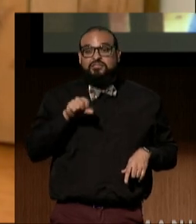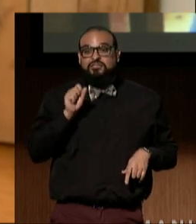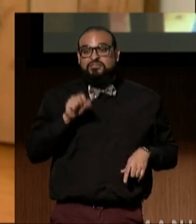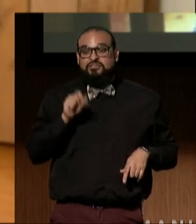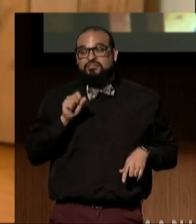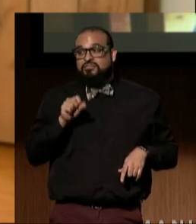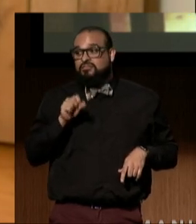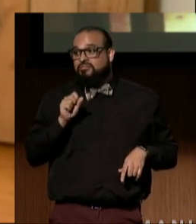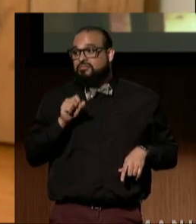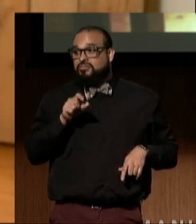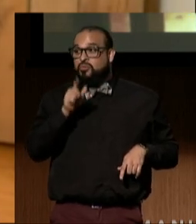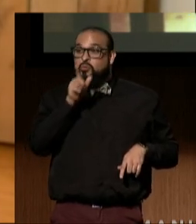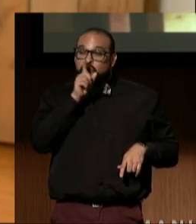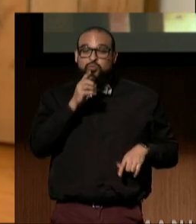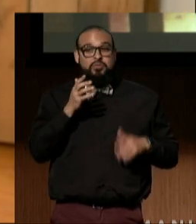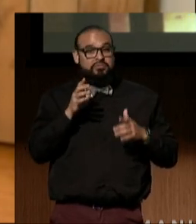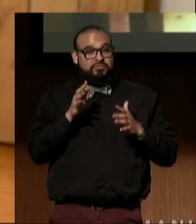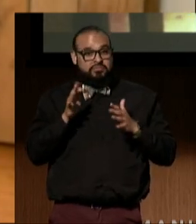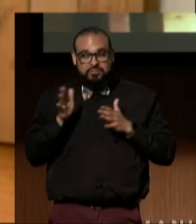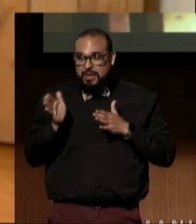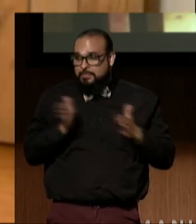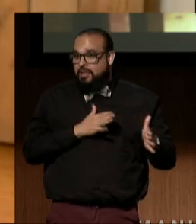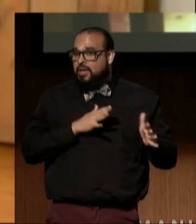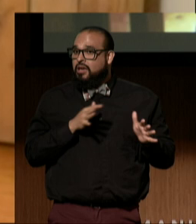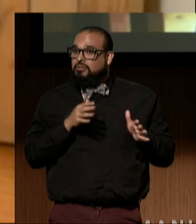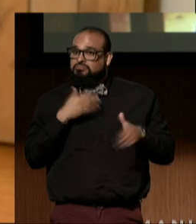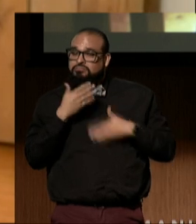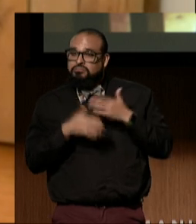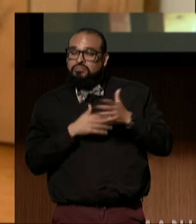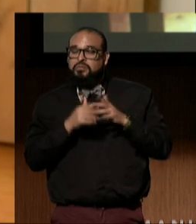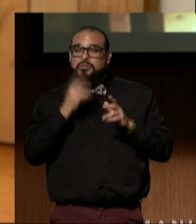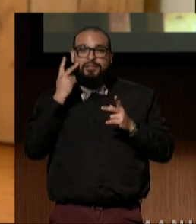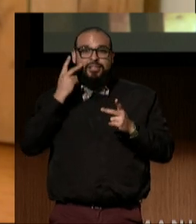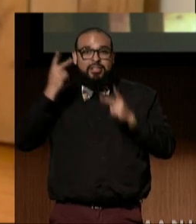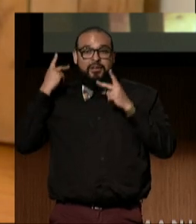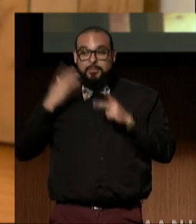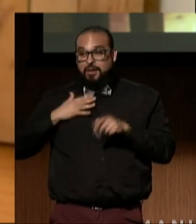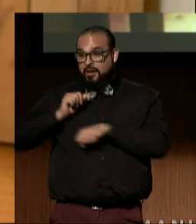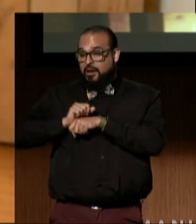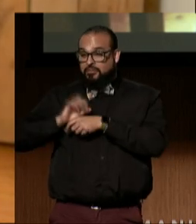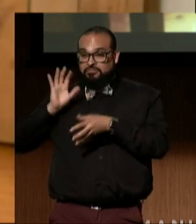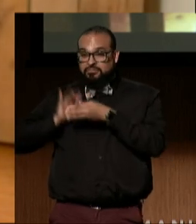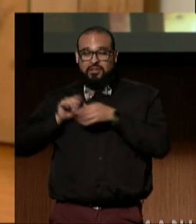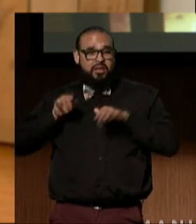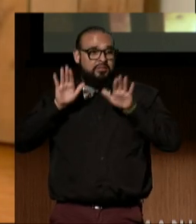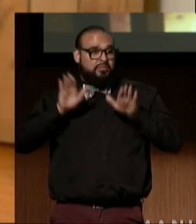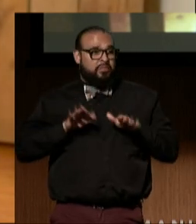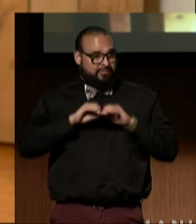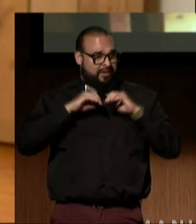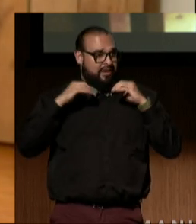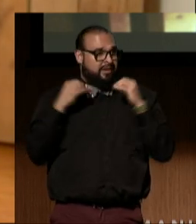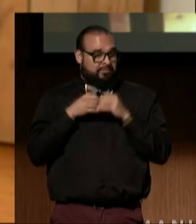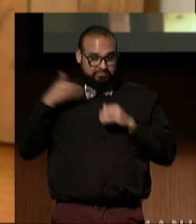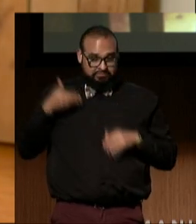and preparing these short remarks, I spent some time looking back over my work with this wonderful organization over the years,